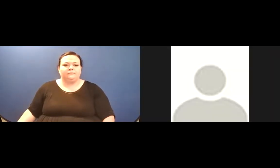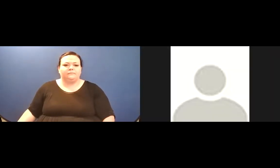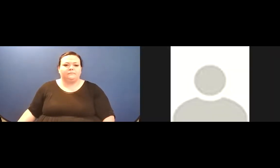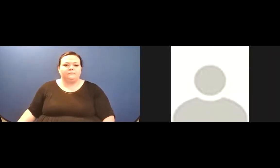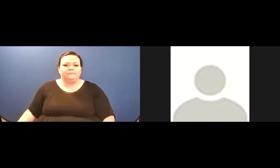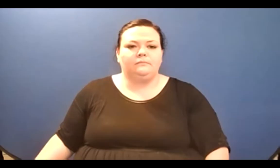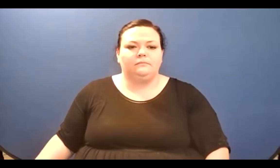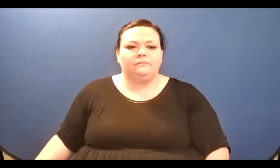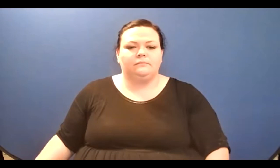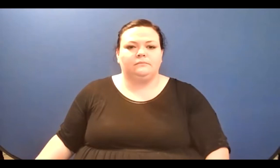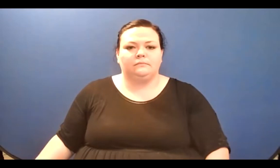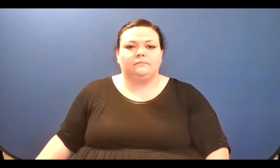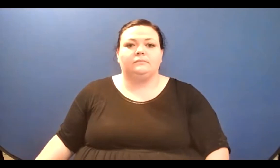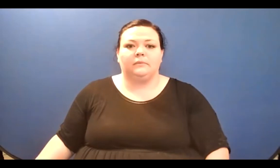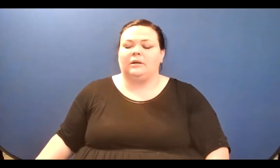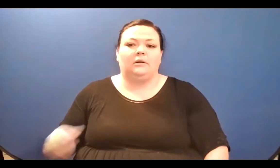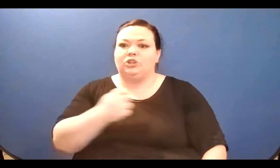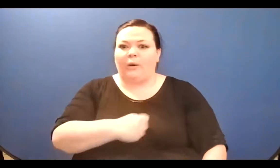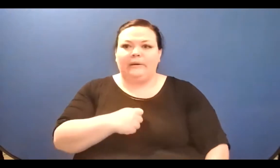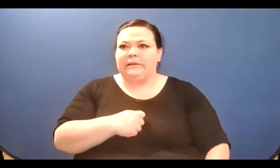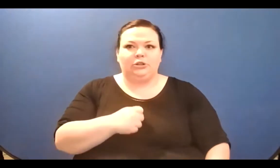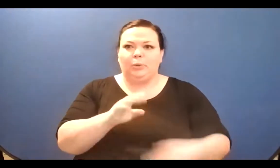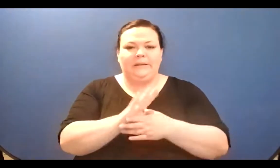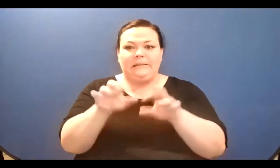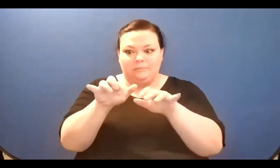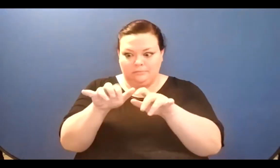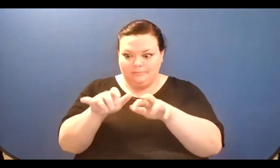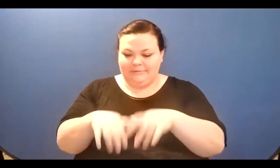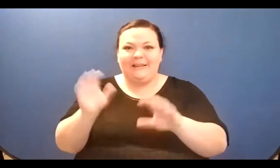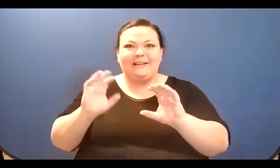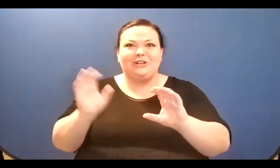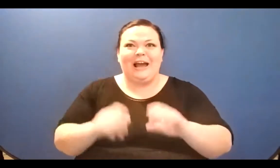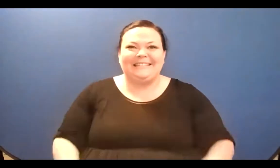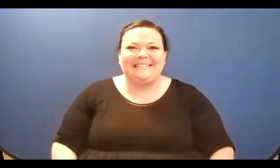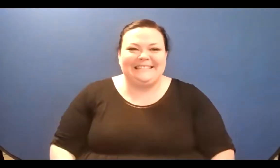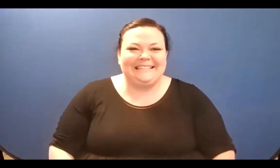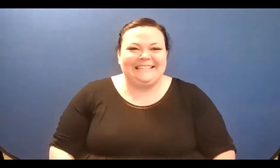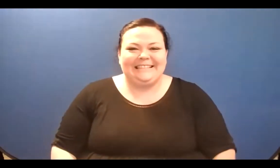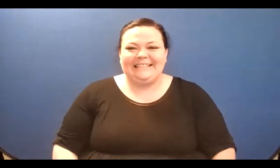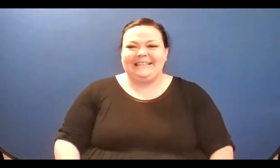by one of my favorite book series which is the Circle of Magic by Tamara Pierce.